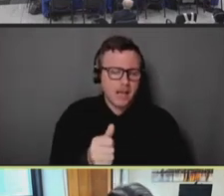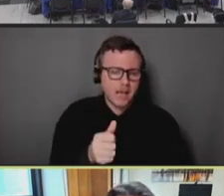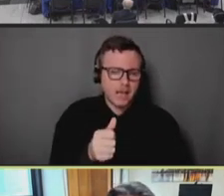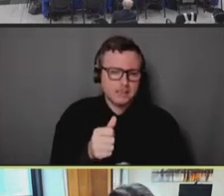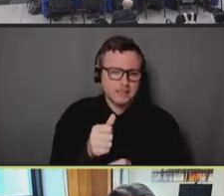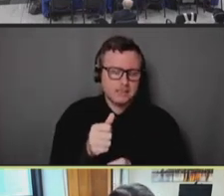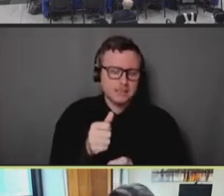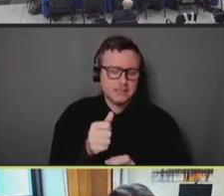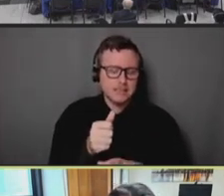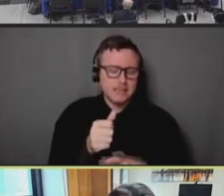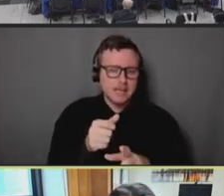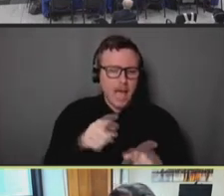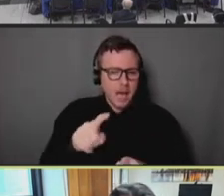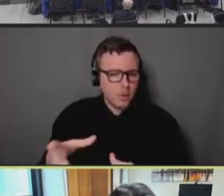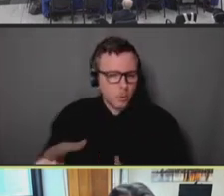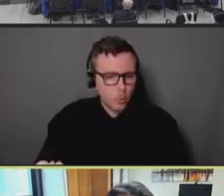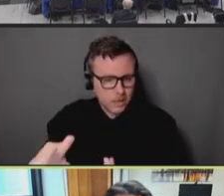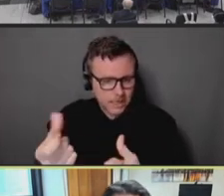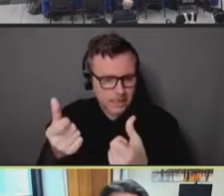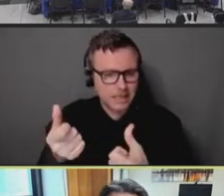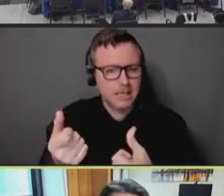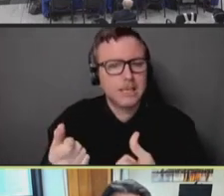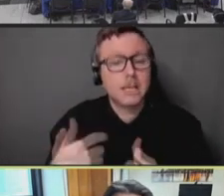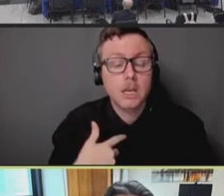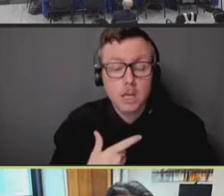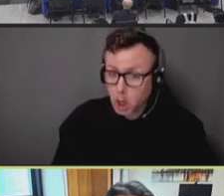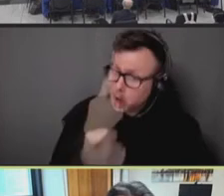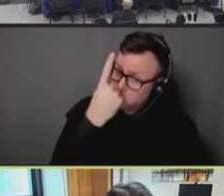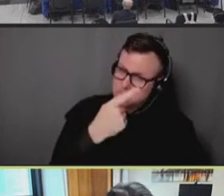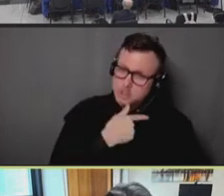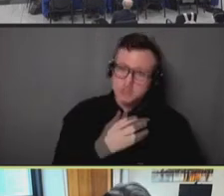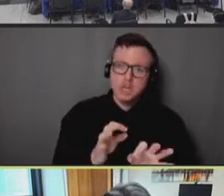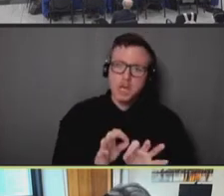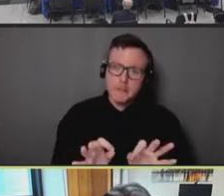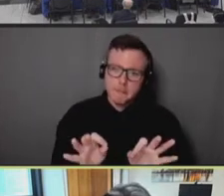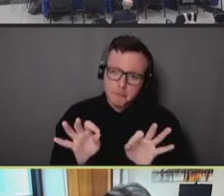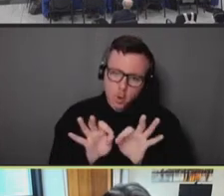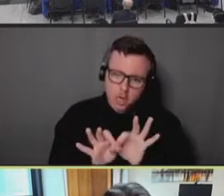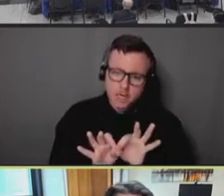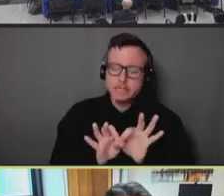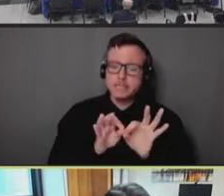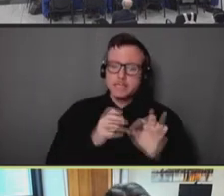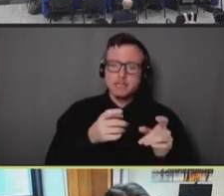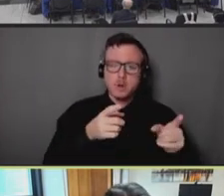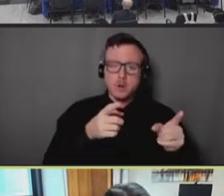absorbed quickly. It is extraordinarily hard to make midstream course corrections,